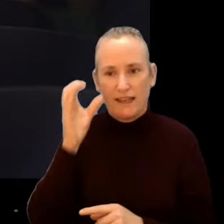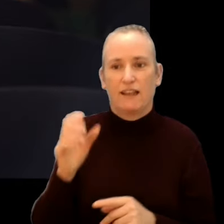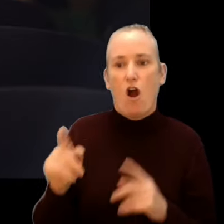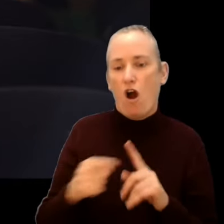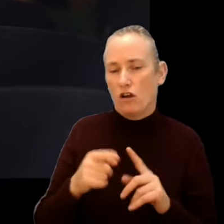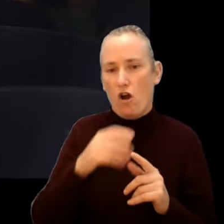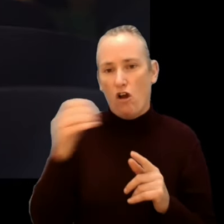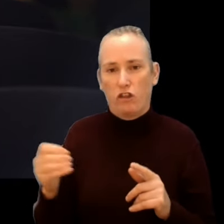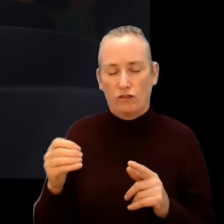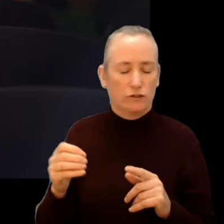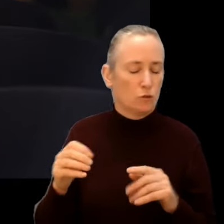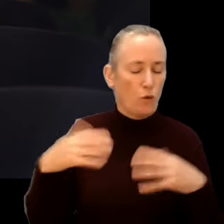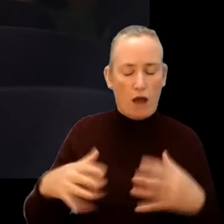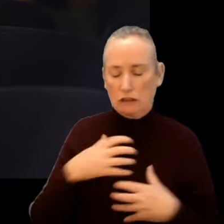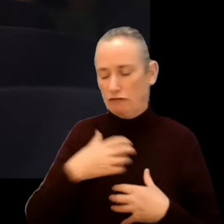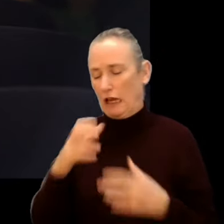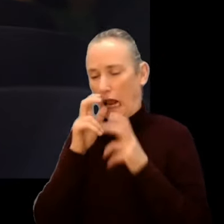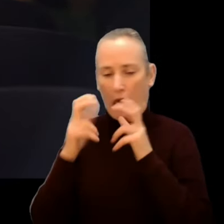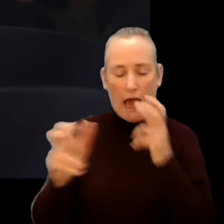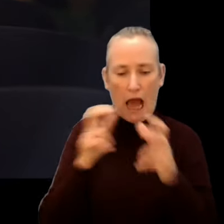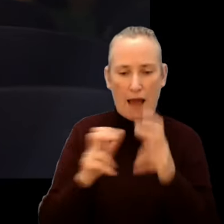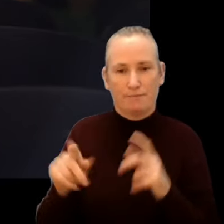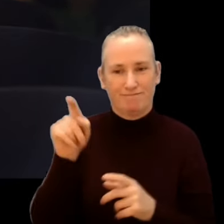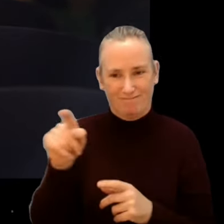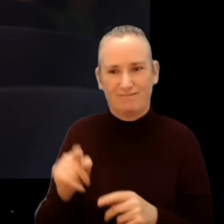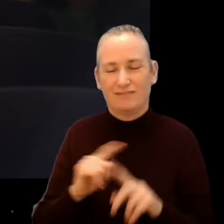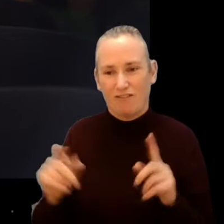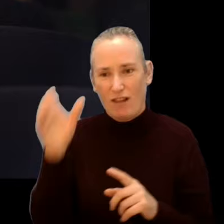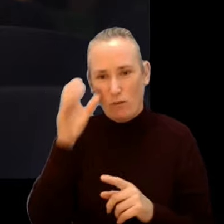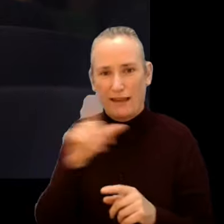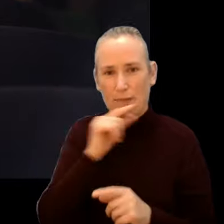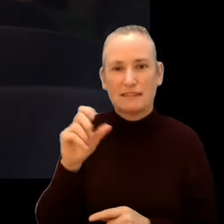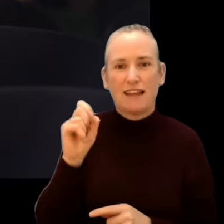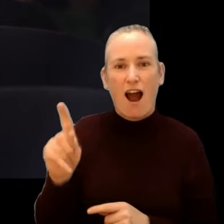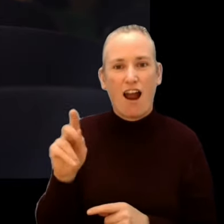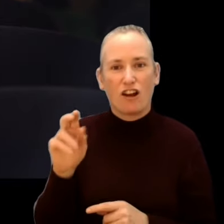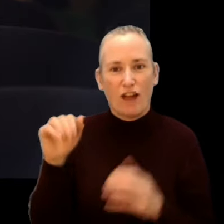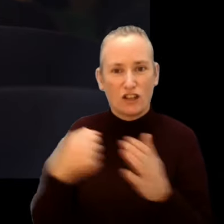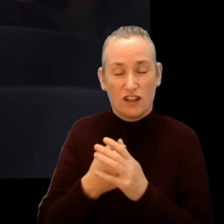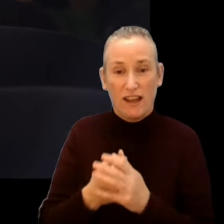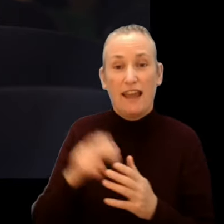or a scream queen, a preacher and The Hoff in space with Star Crash. Or better still, just watch them all!